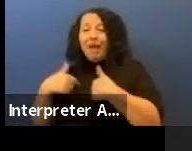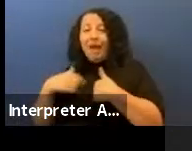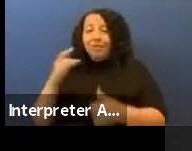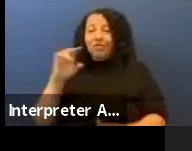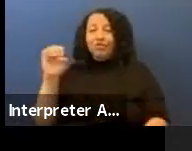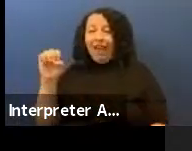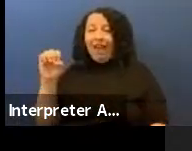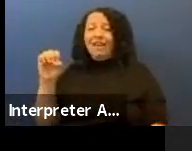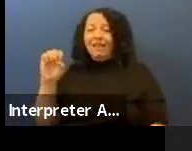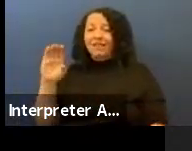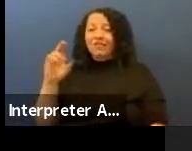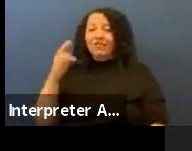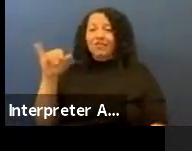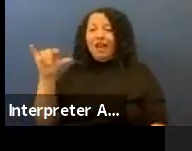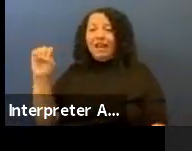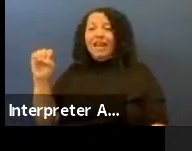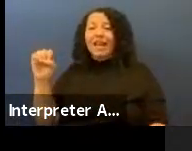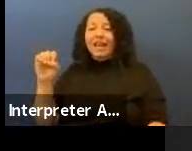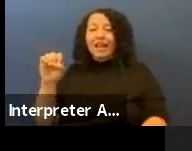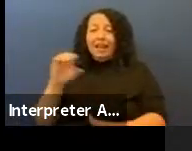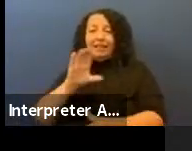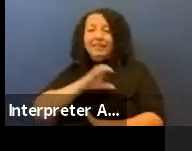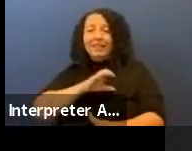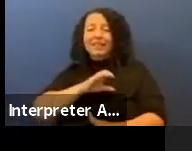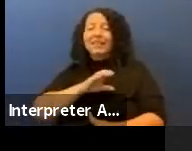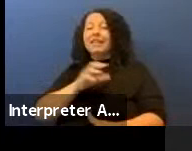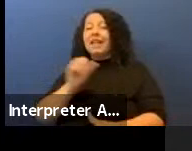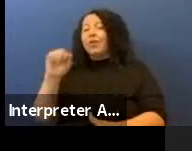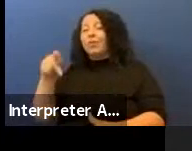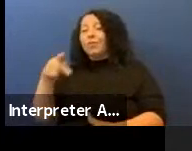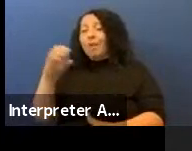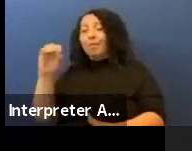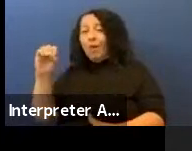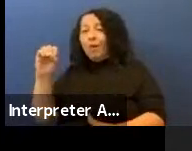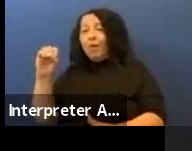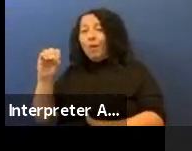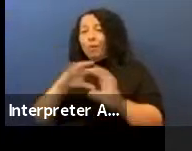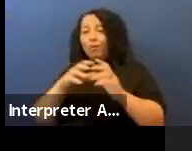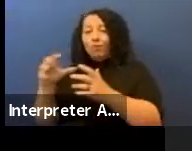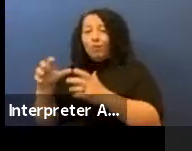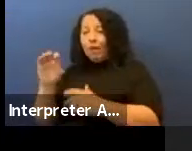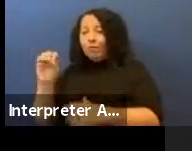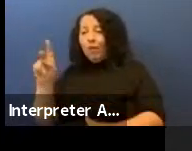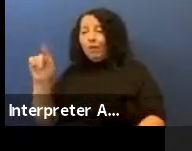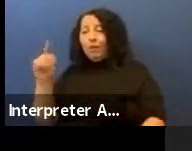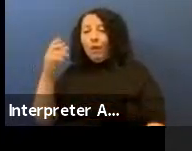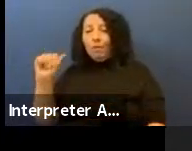and Arapaho Tribes in Oklahoma and I'm also Hodulgee Mucogee